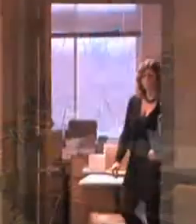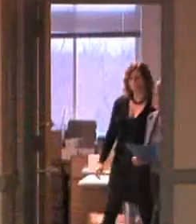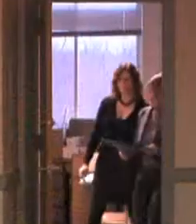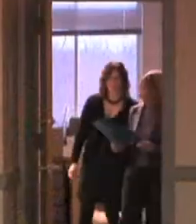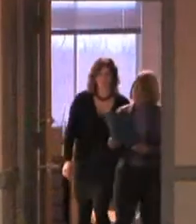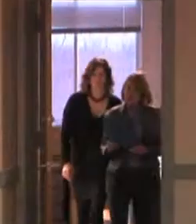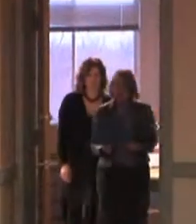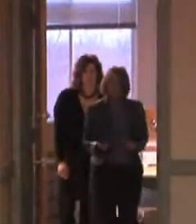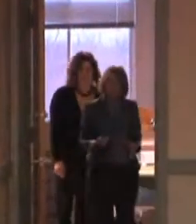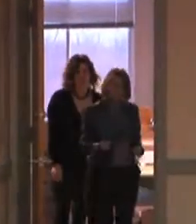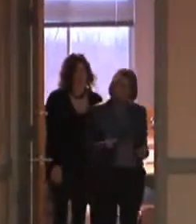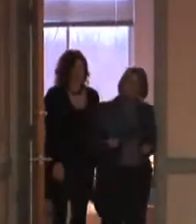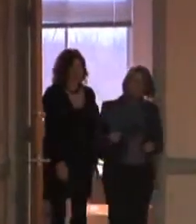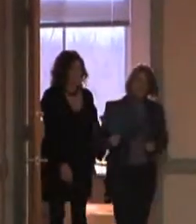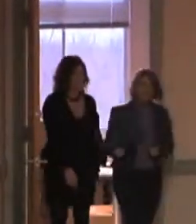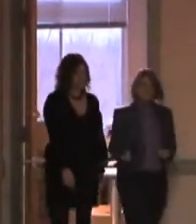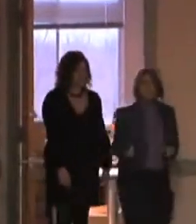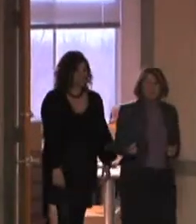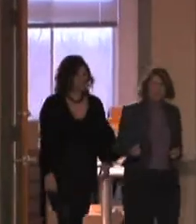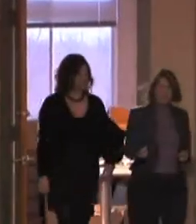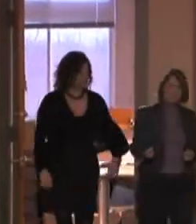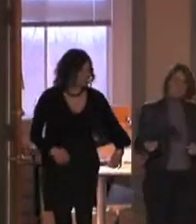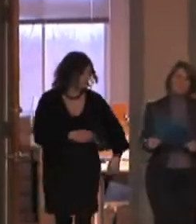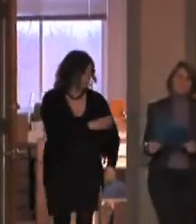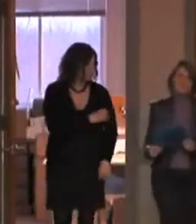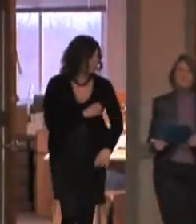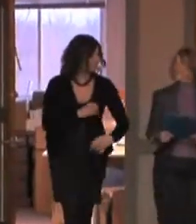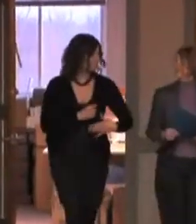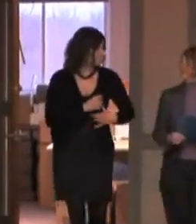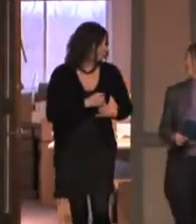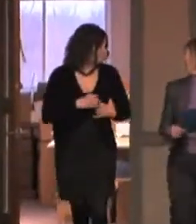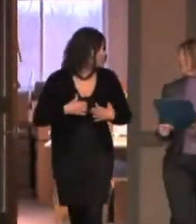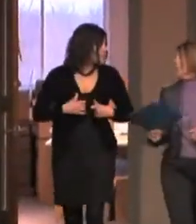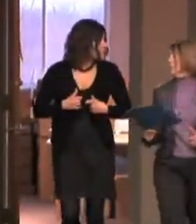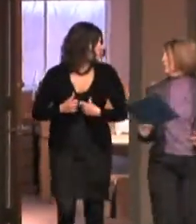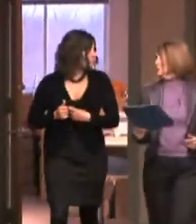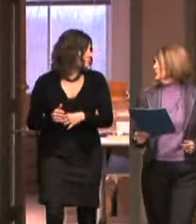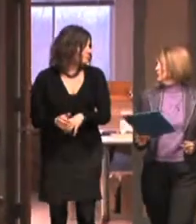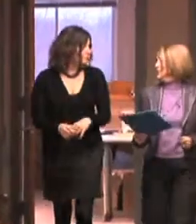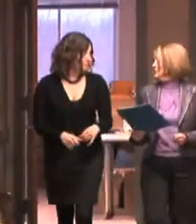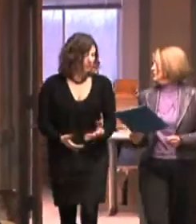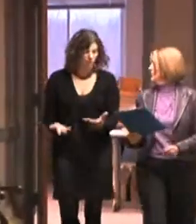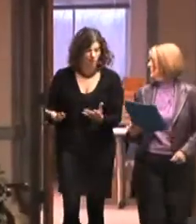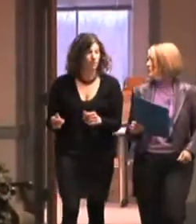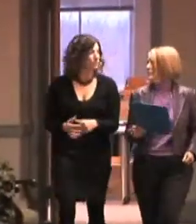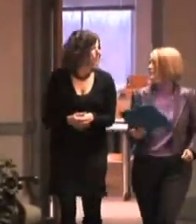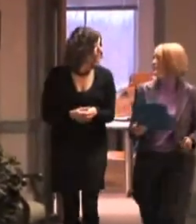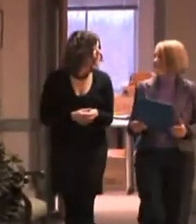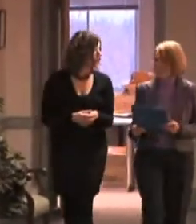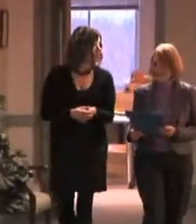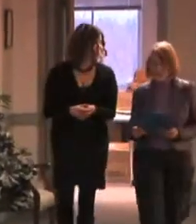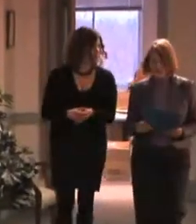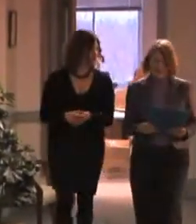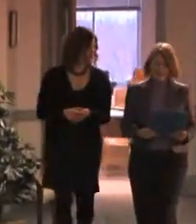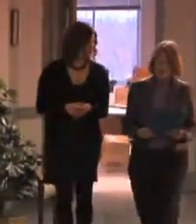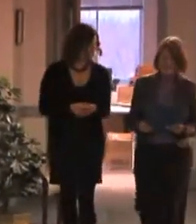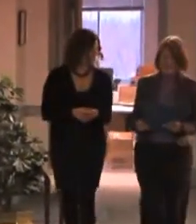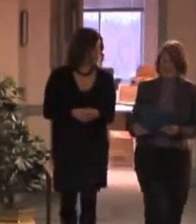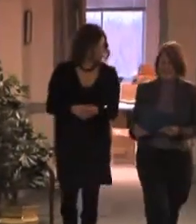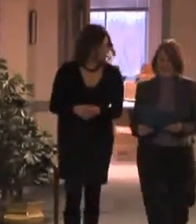I THINK WE HAVE TO DO A BETTER JOB OF WORKING WITH ORGANIZATIONS THAT SERVE PEOPLE WITH DISABILITIES.